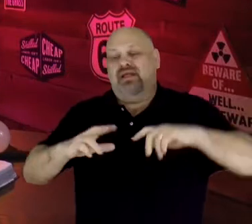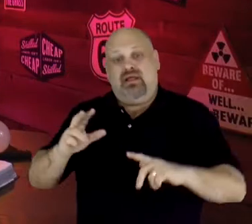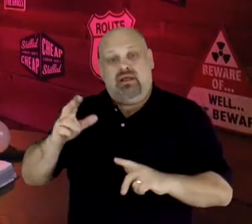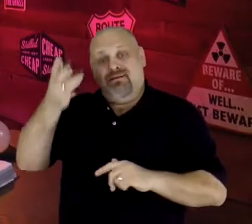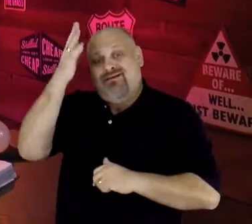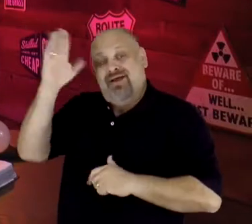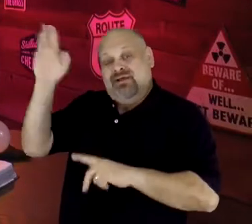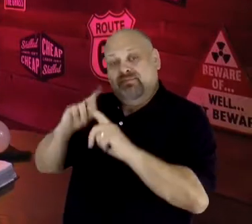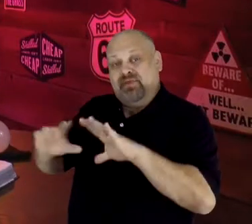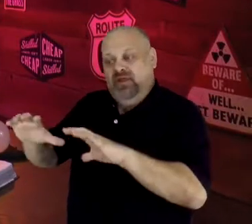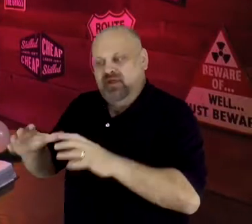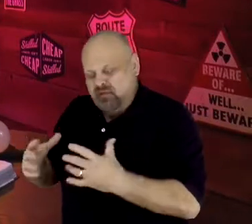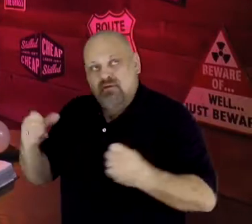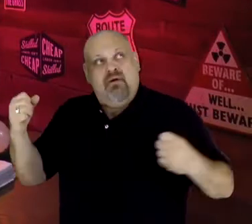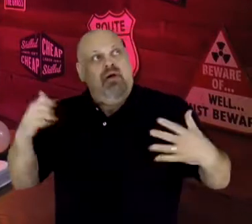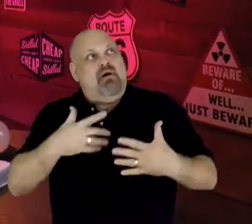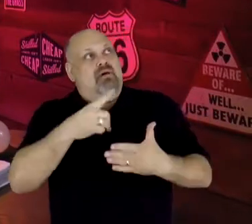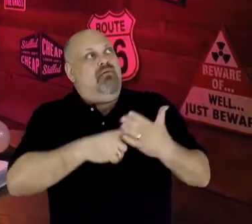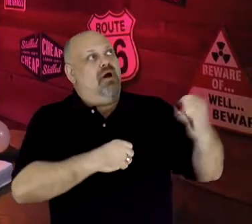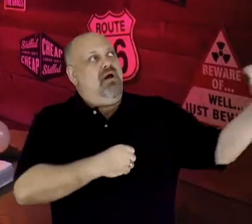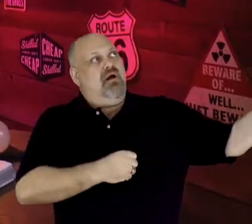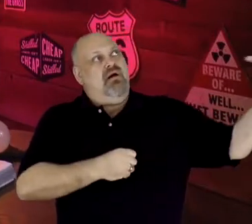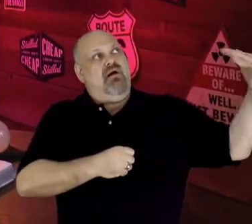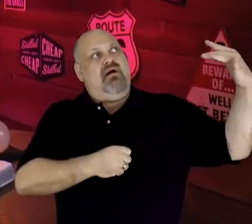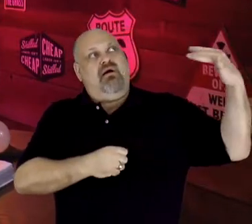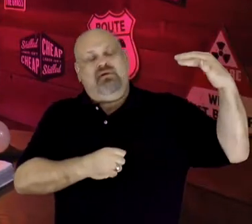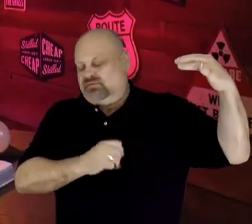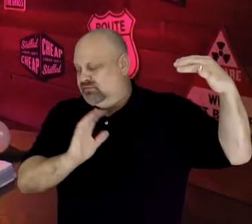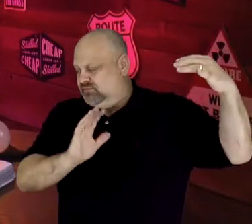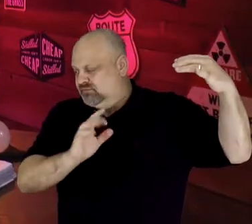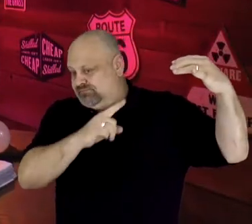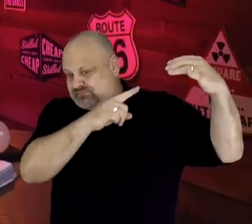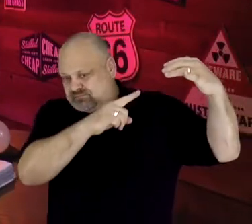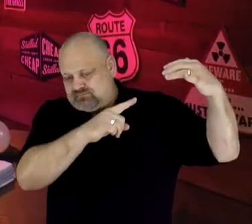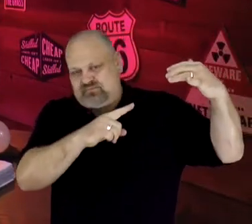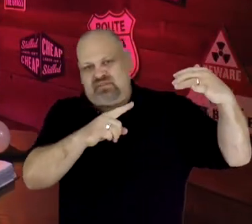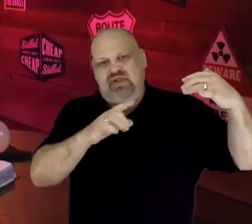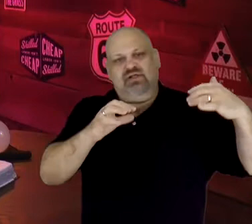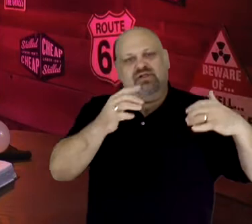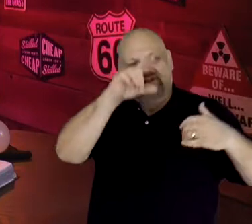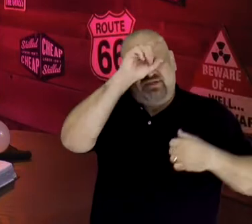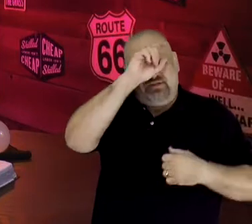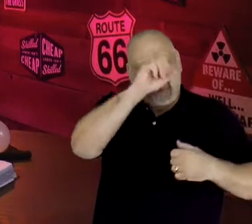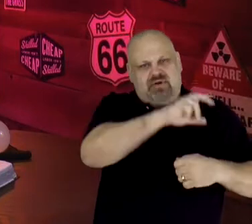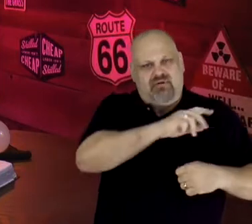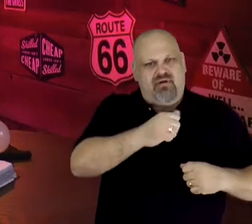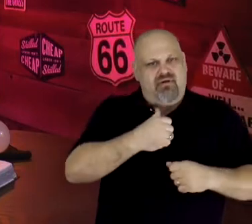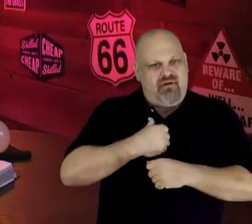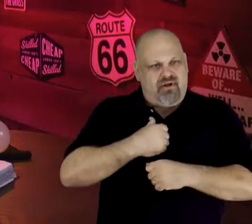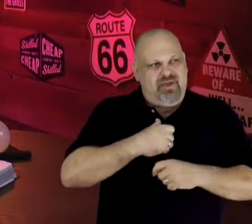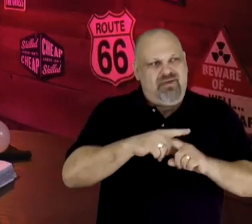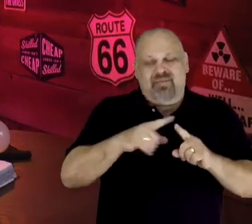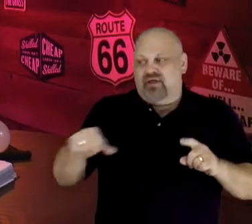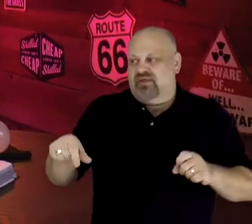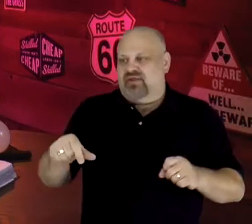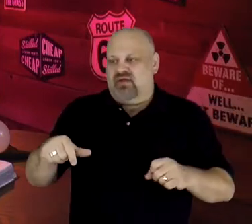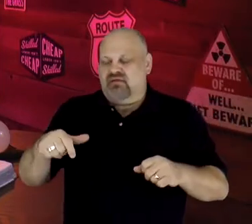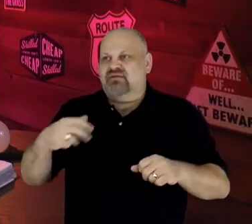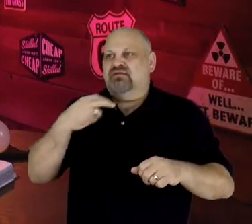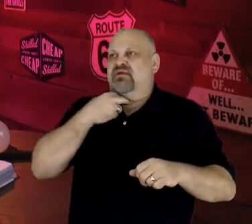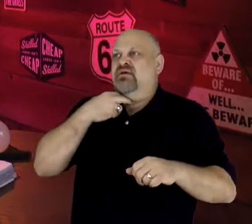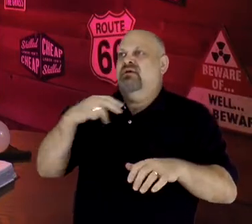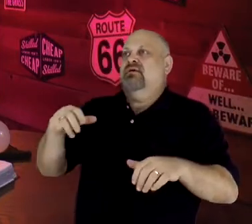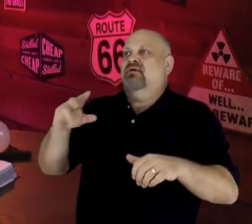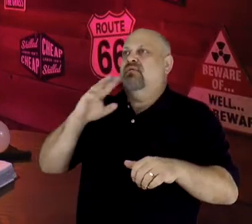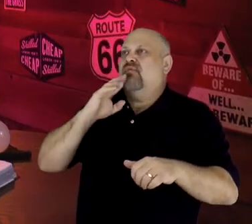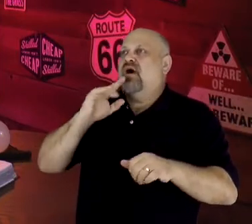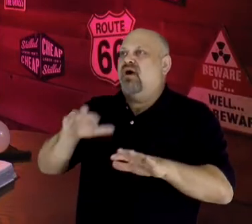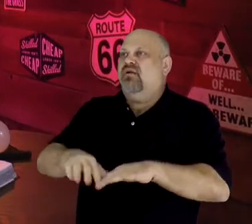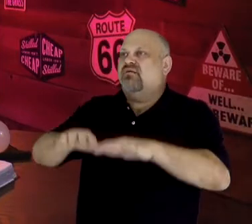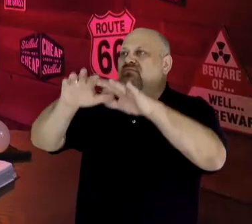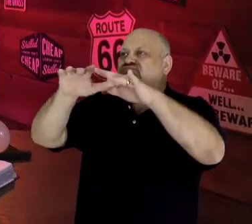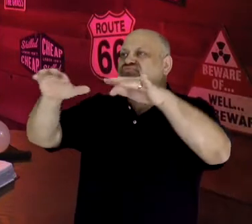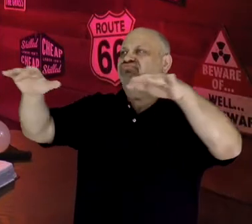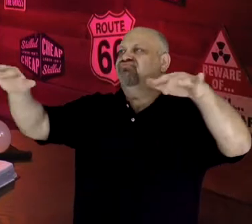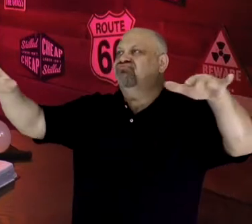of what approached them from behind, but they were nearly paralyzed by the body of water before them.